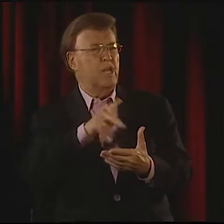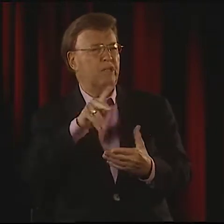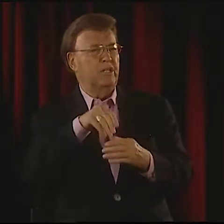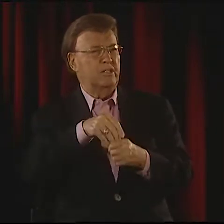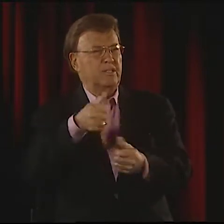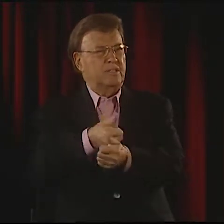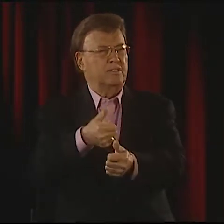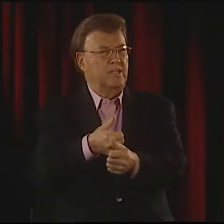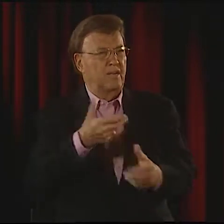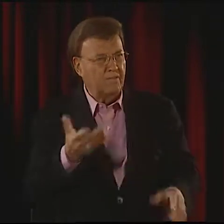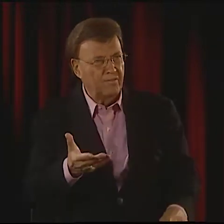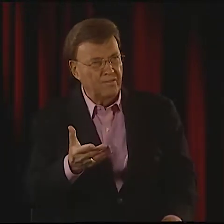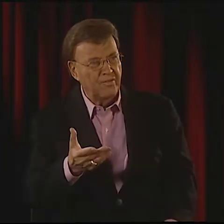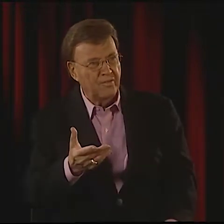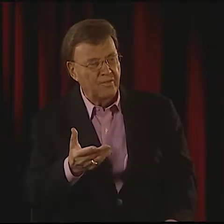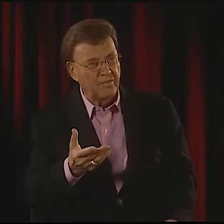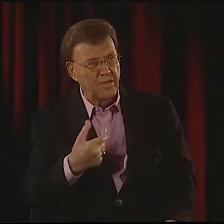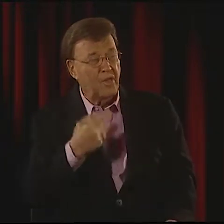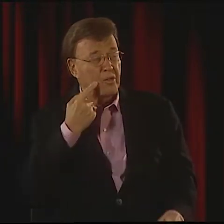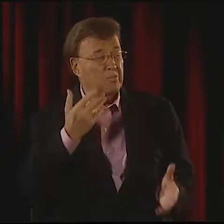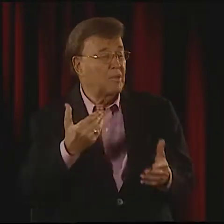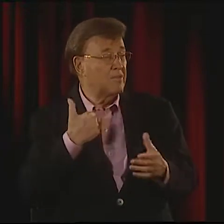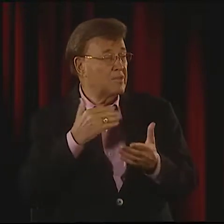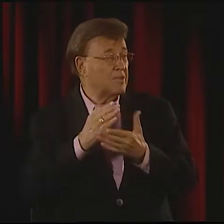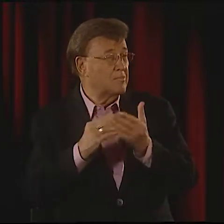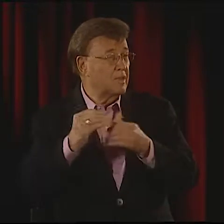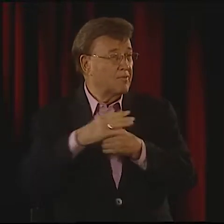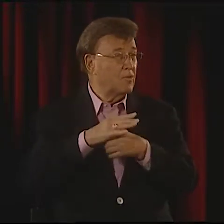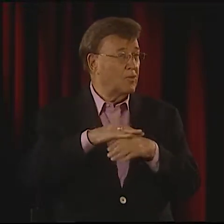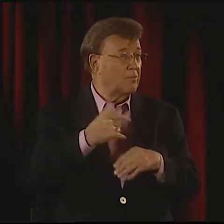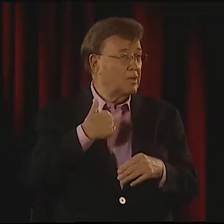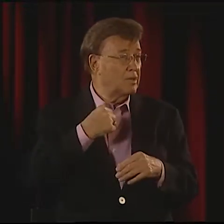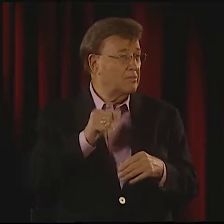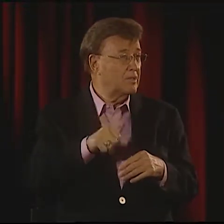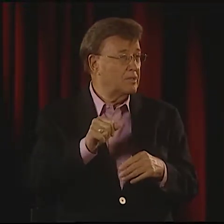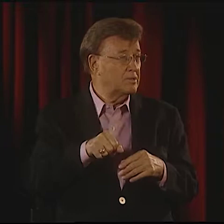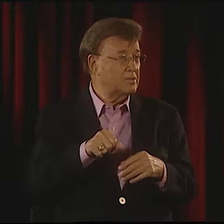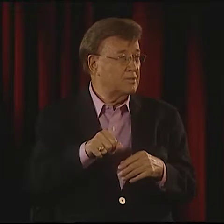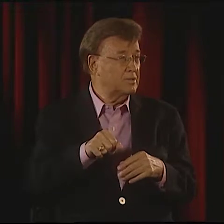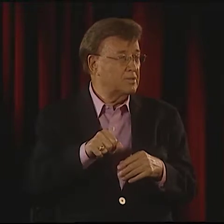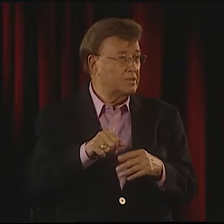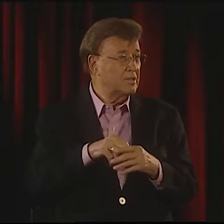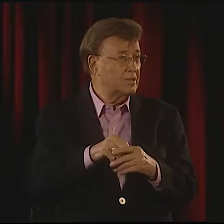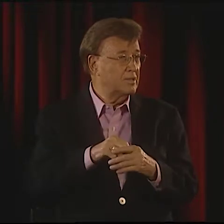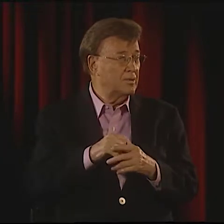IT WAS VERY POETIC IN AND OF ITSELF. YES. I THINK HE DID HAVE SOME INFLUENCE ON ME.